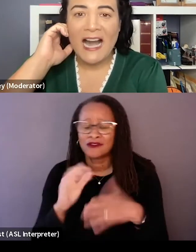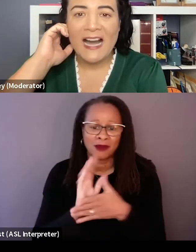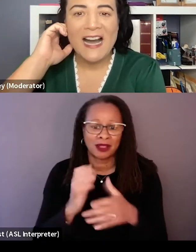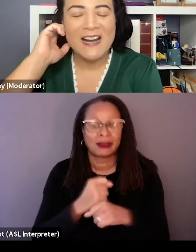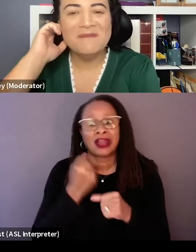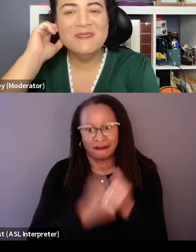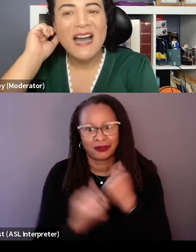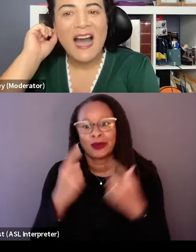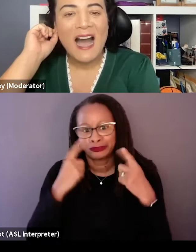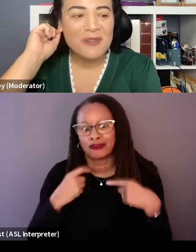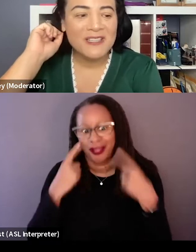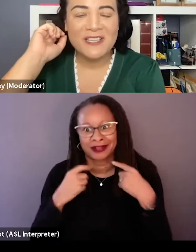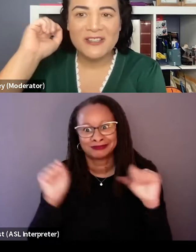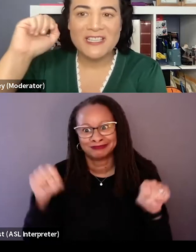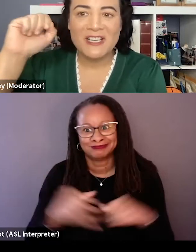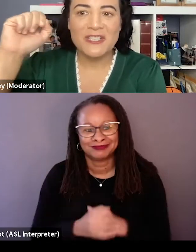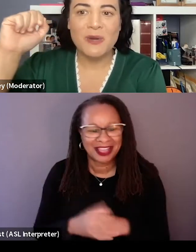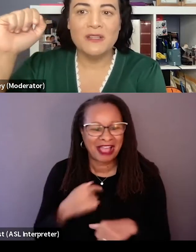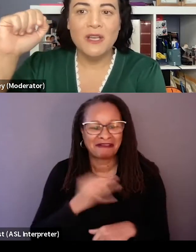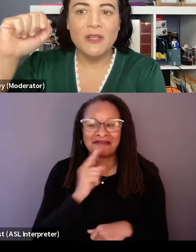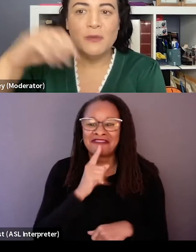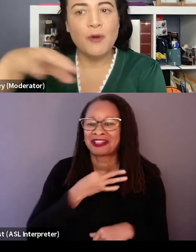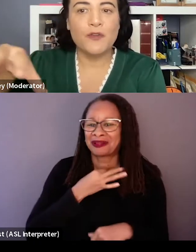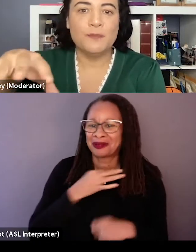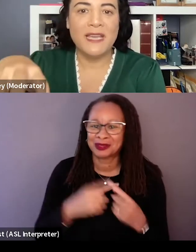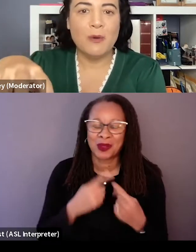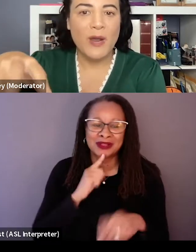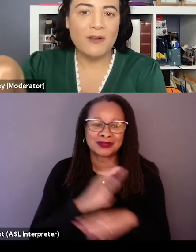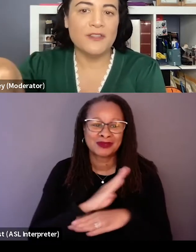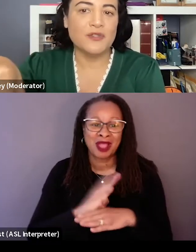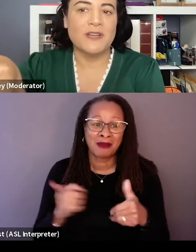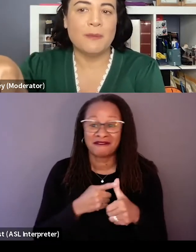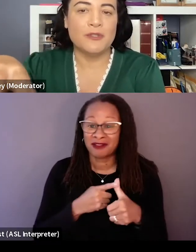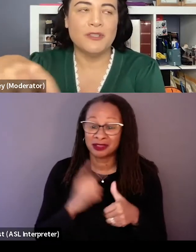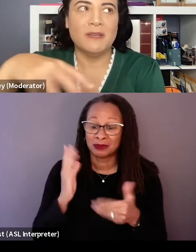I'm really curious actually, when you both first became aware of the story of Opportunity,